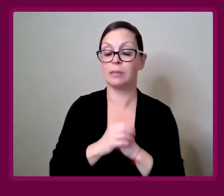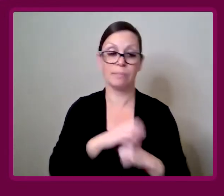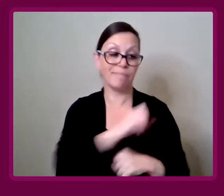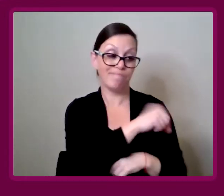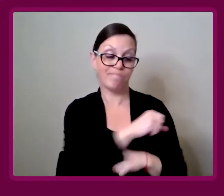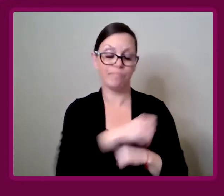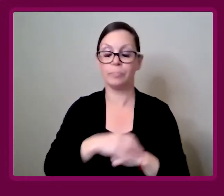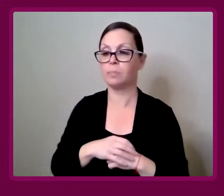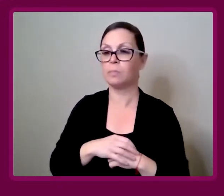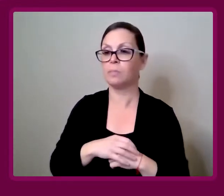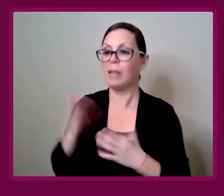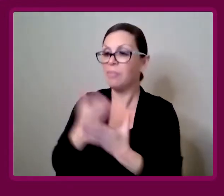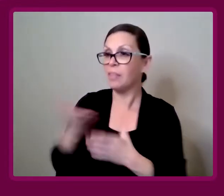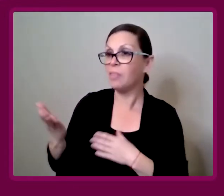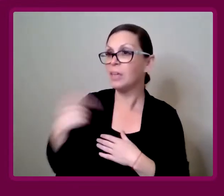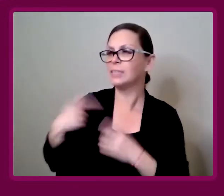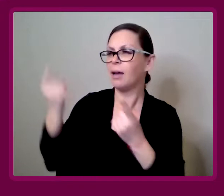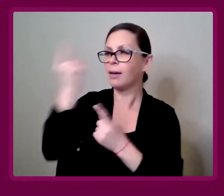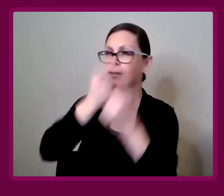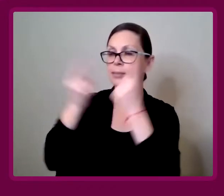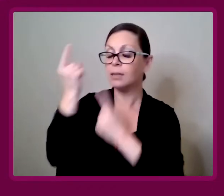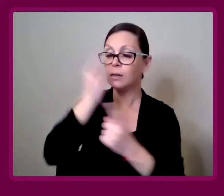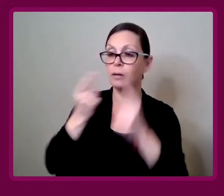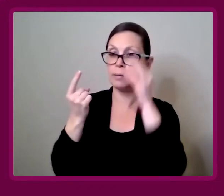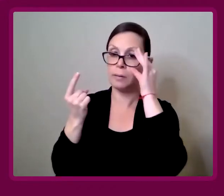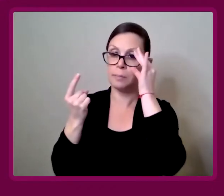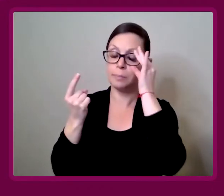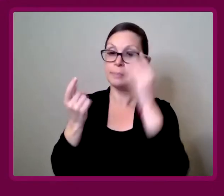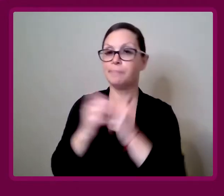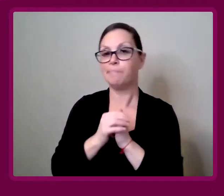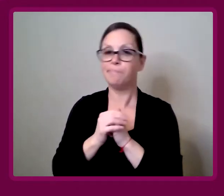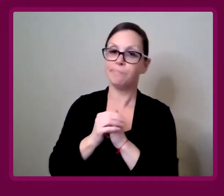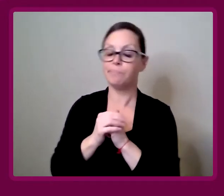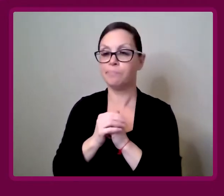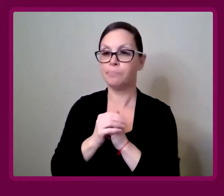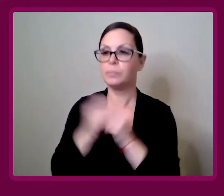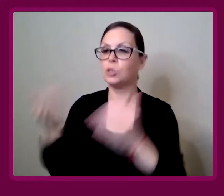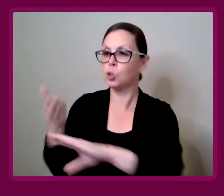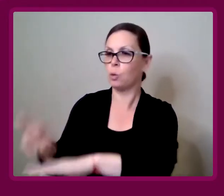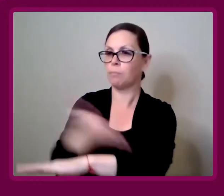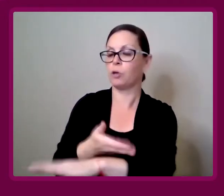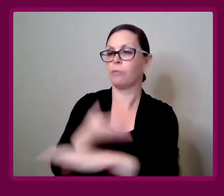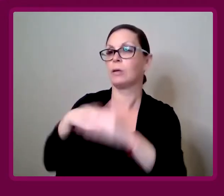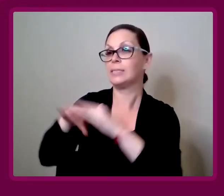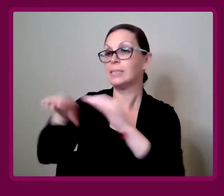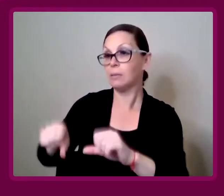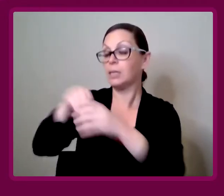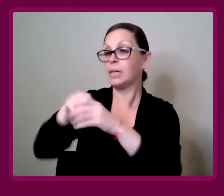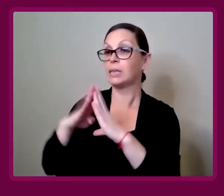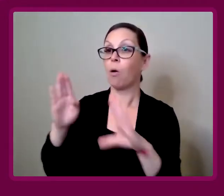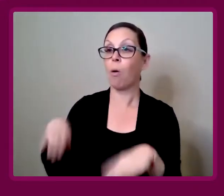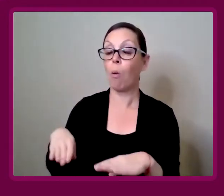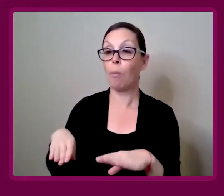The elements that I consider to improve accessibility in a home.